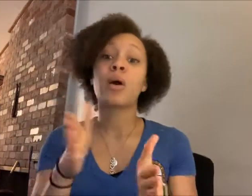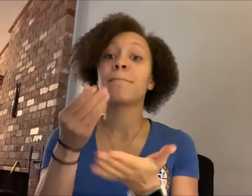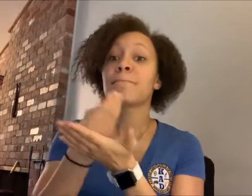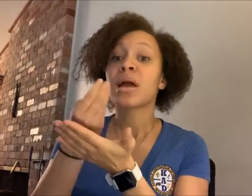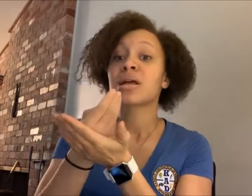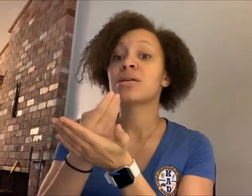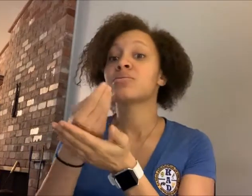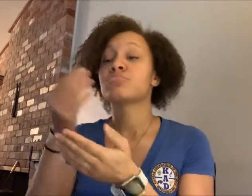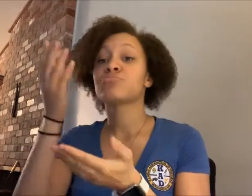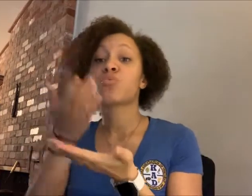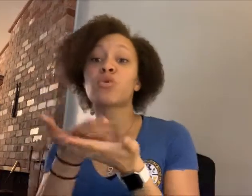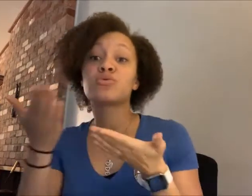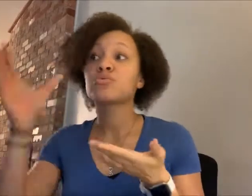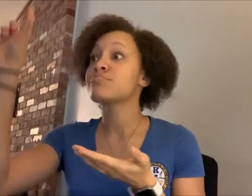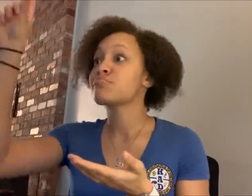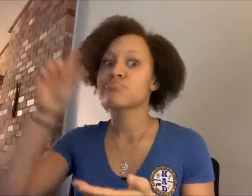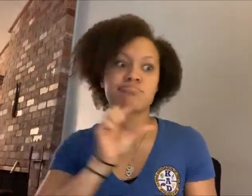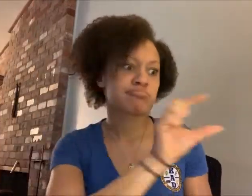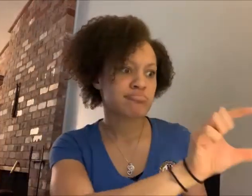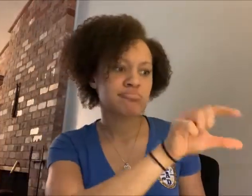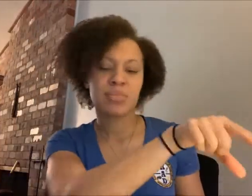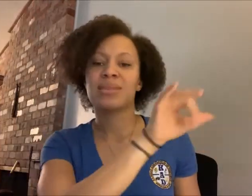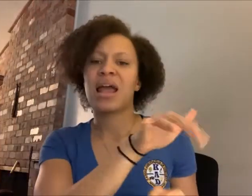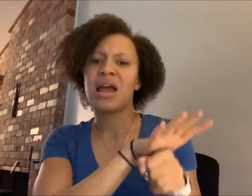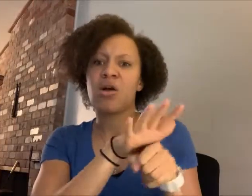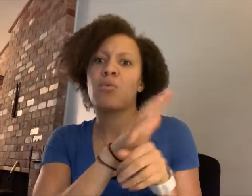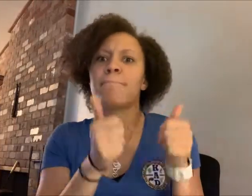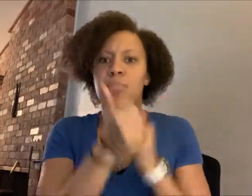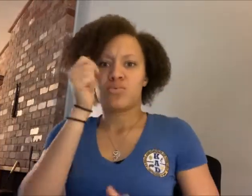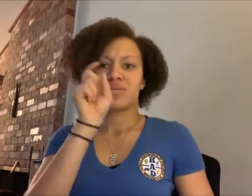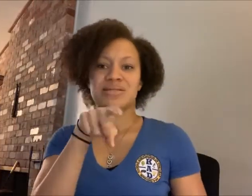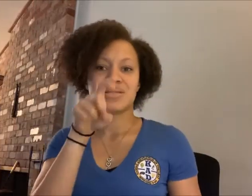They will put the money in area with most needs.